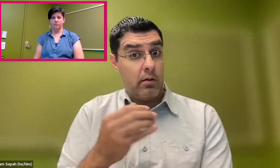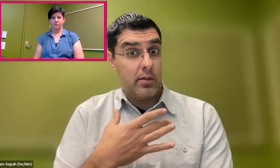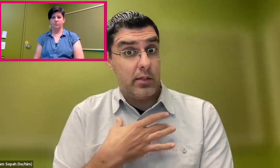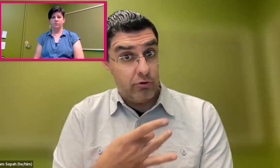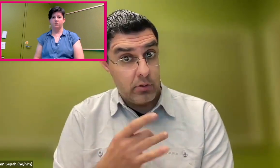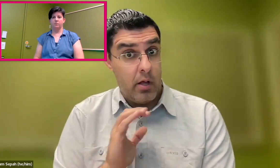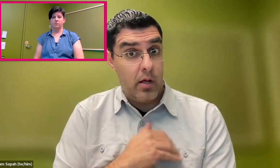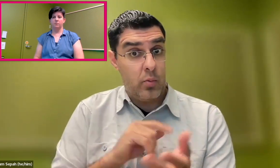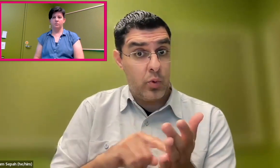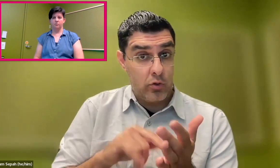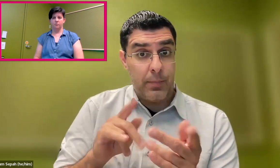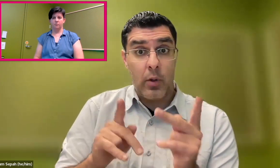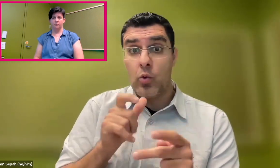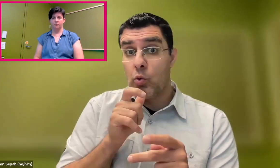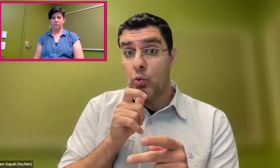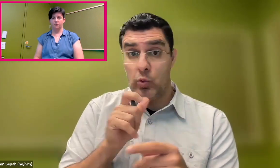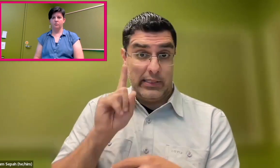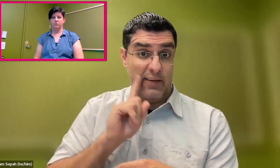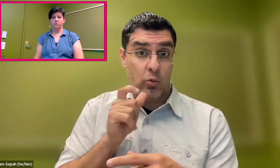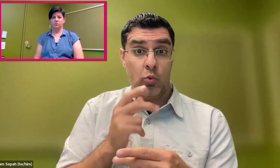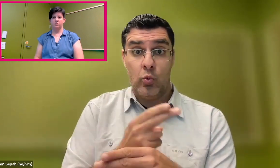address or a certain word that there's no sign for.